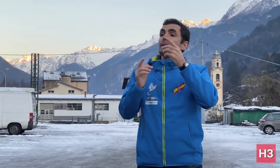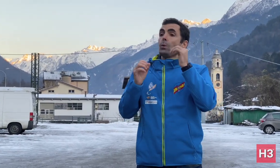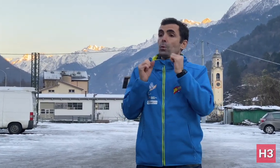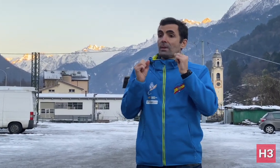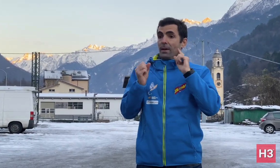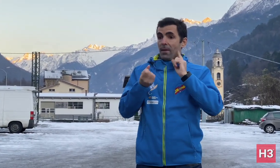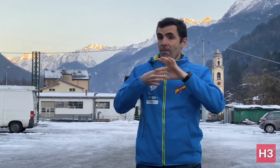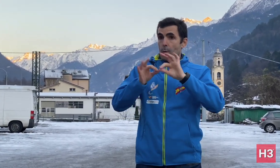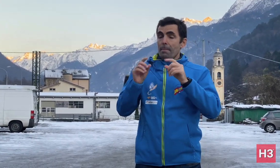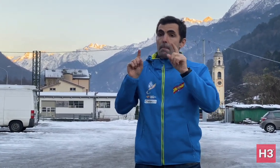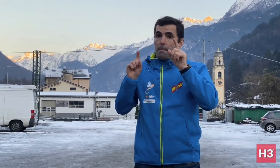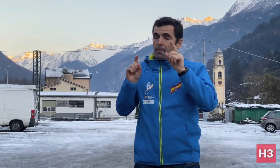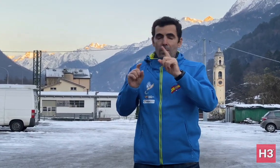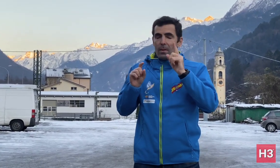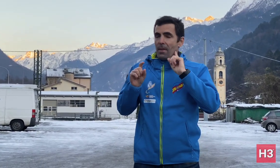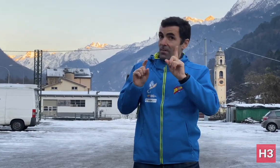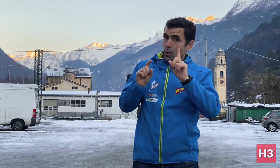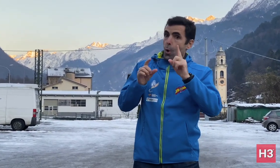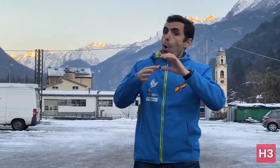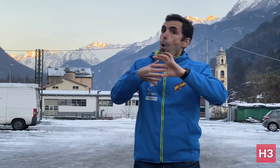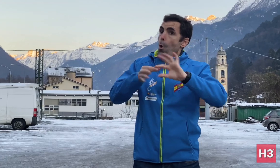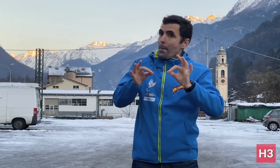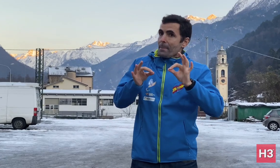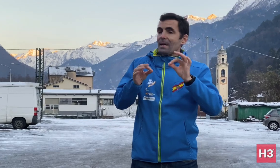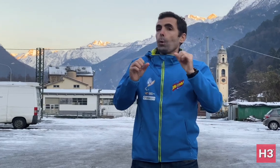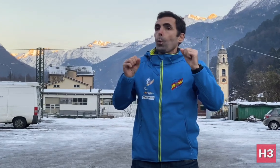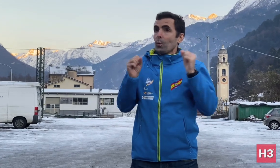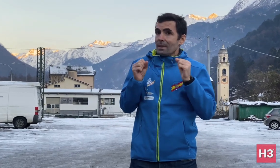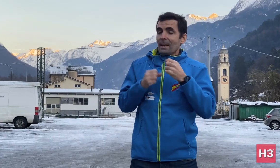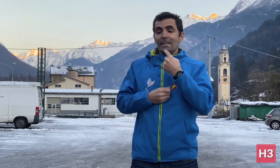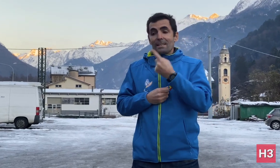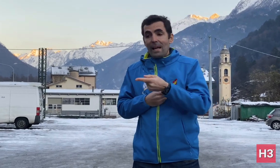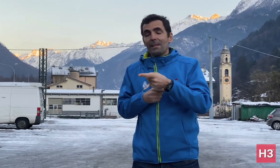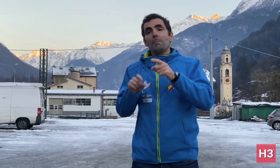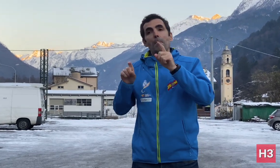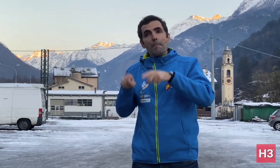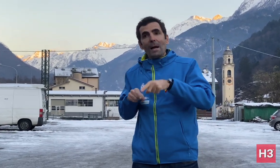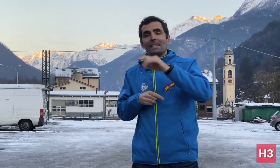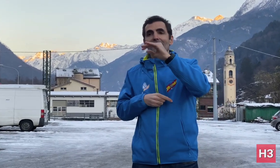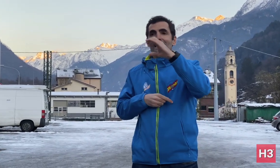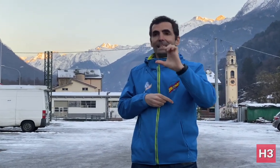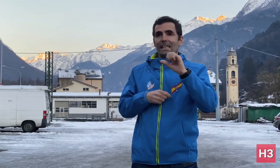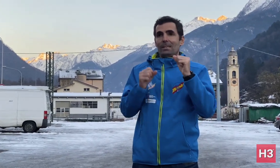the Winter Olympics, must include ice or